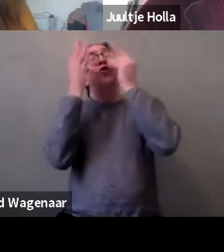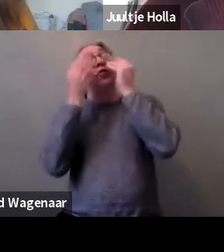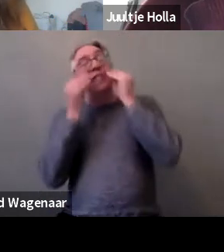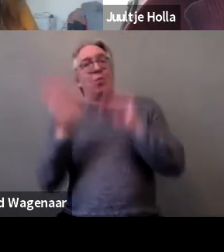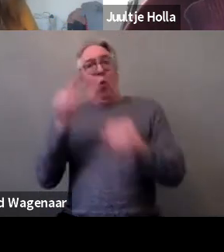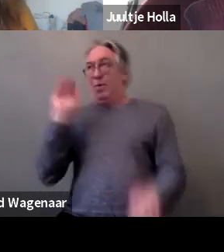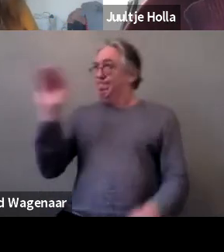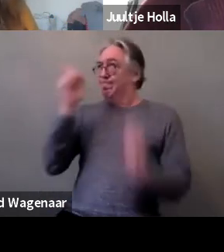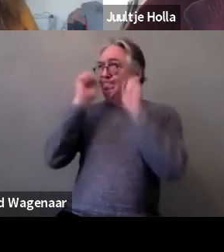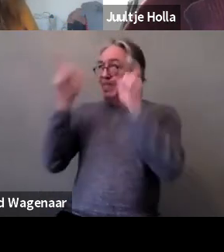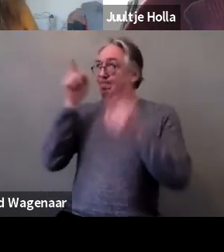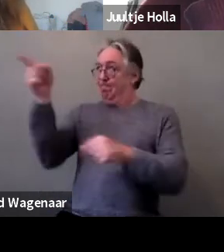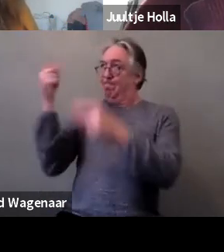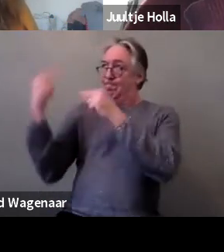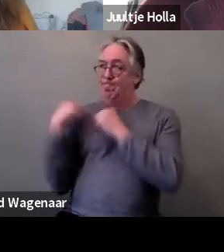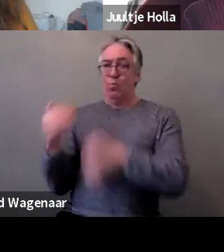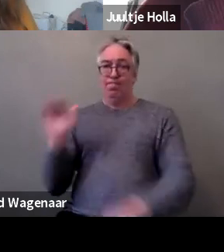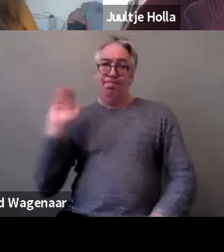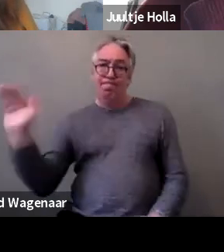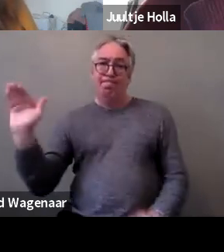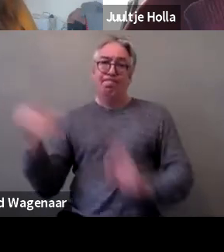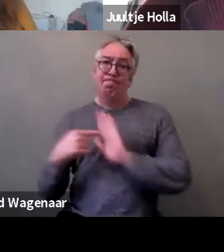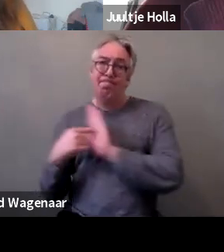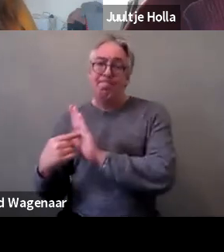In the strategy you'll see specific recommendations